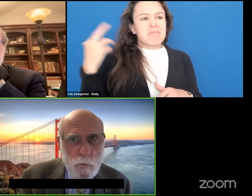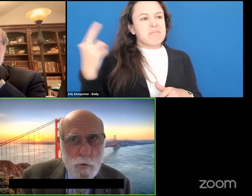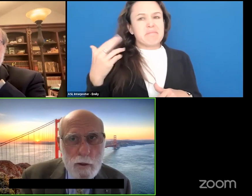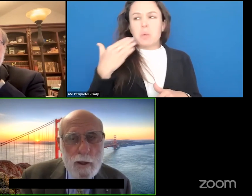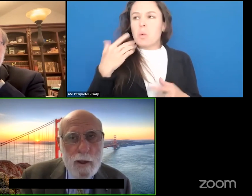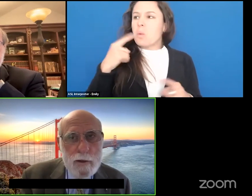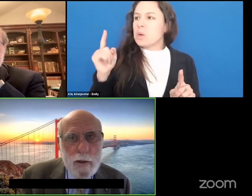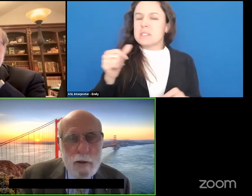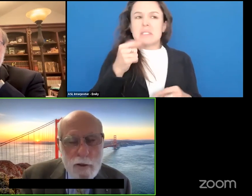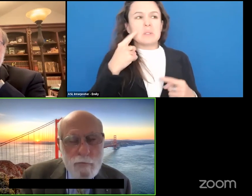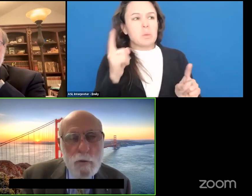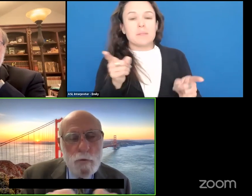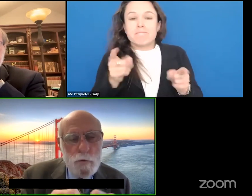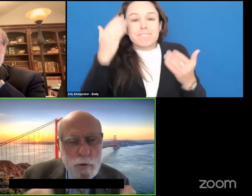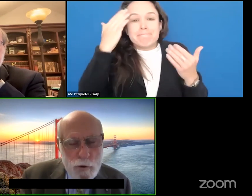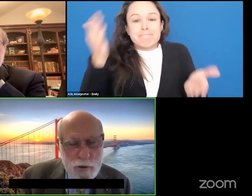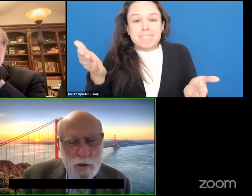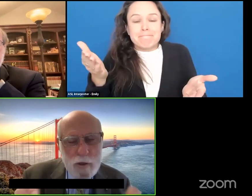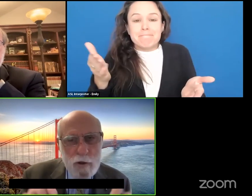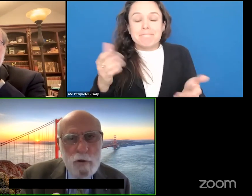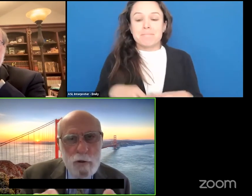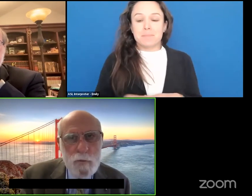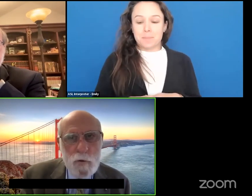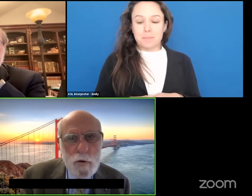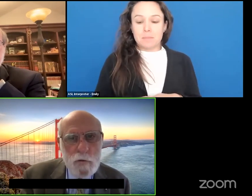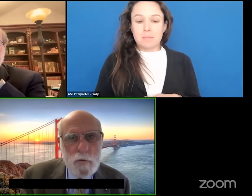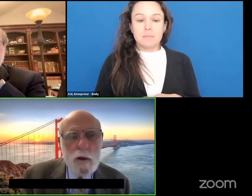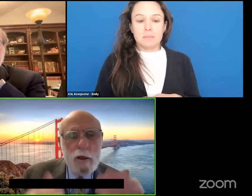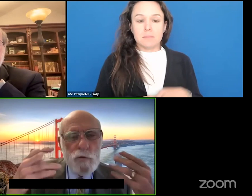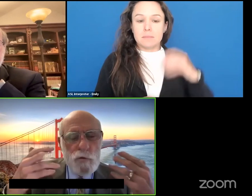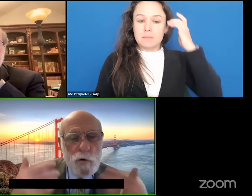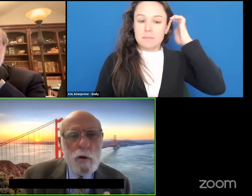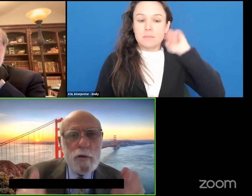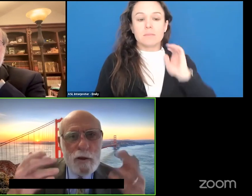doesn't work and giving them prescriptions doesn't seem to work as well as showing them